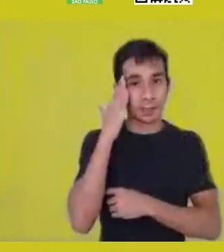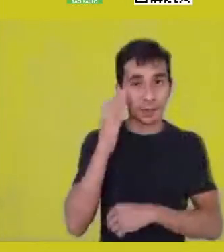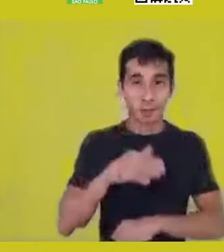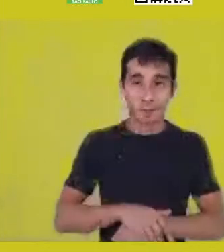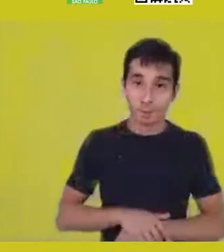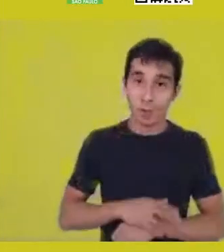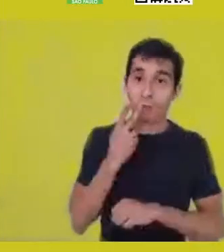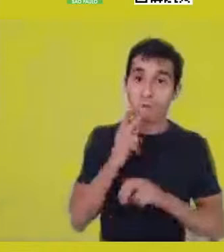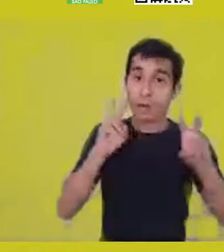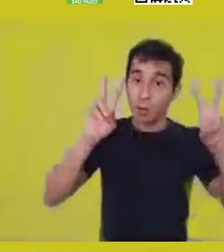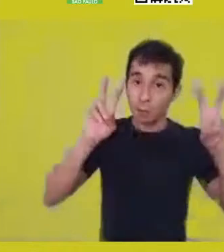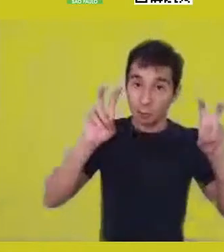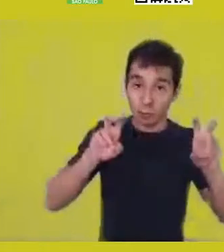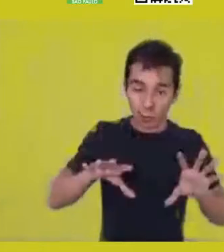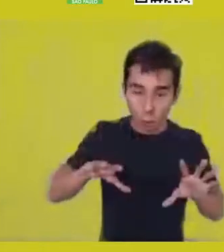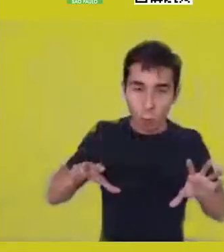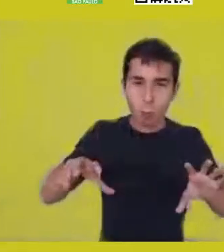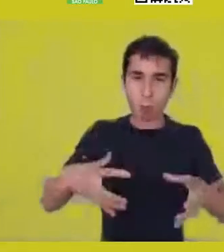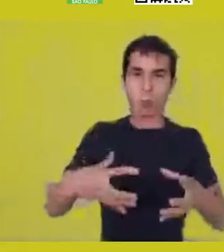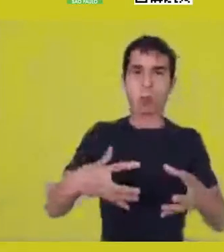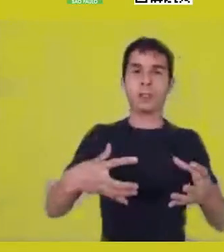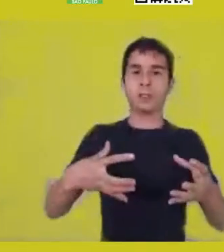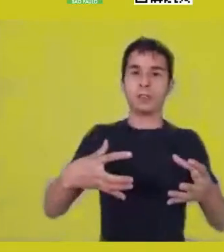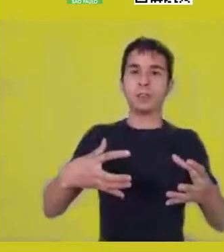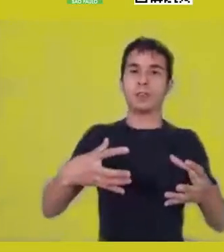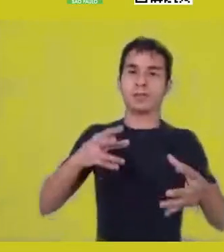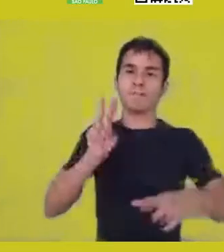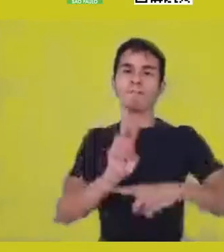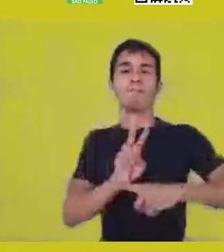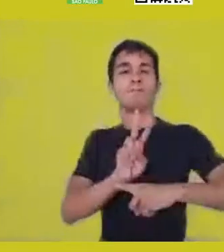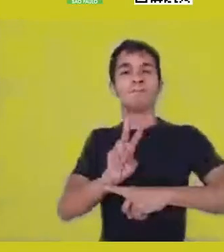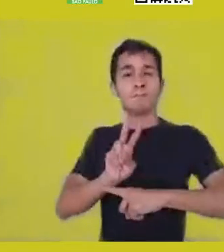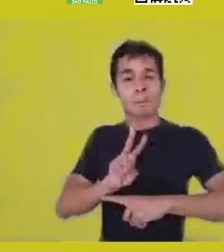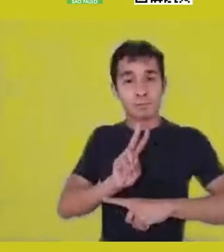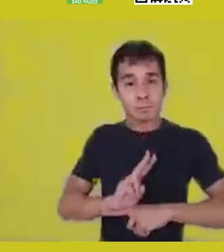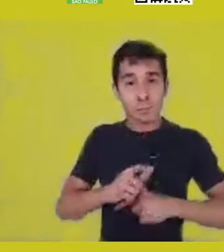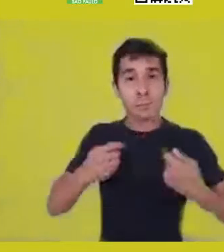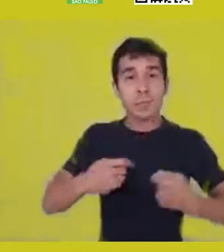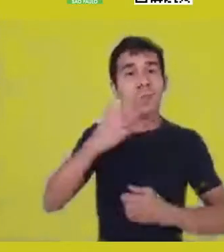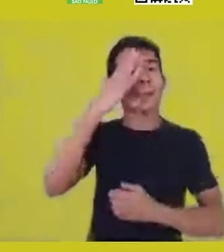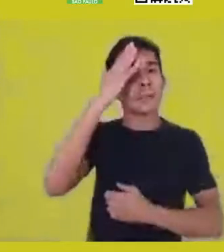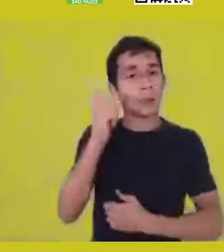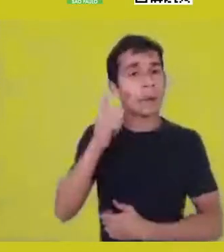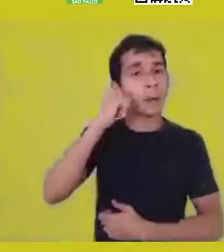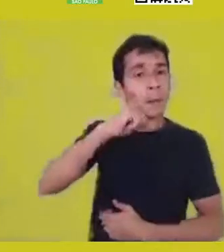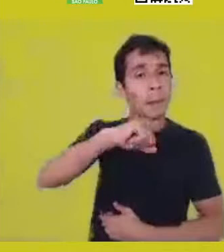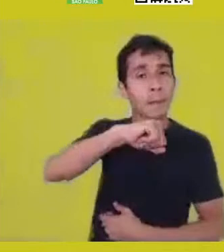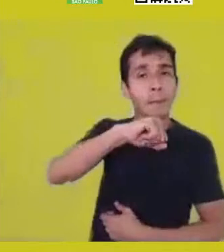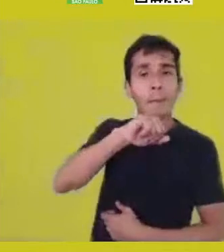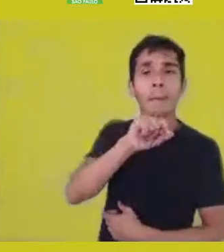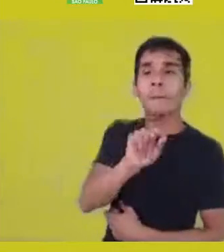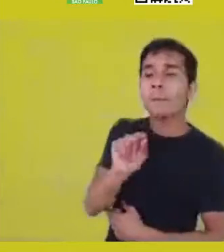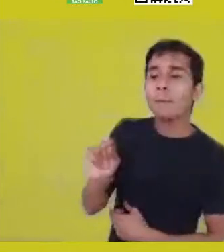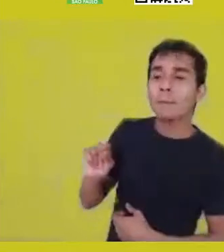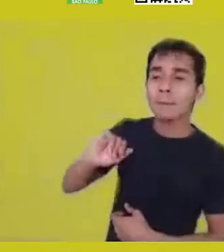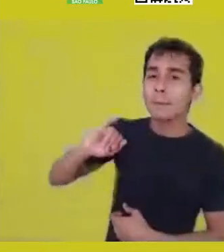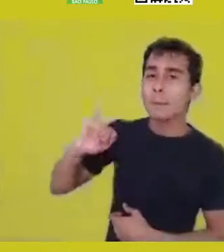which is recognizing this matriarchal, matricommunal, matriphysical